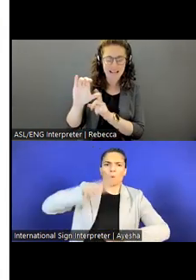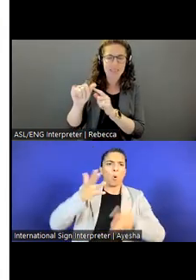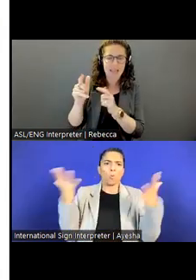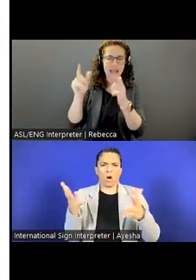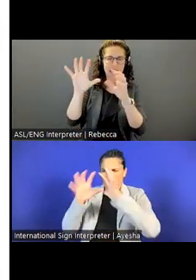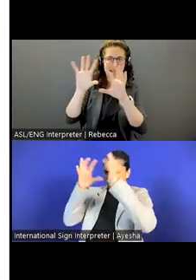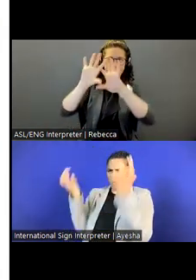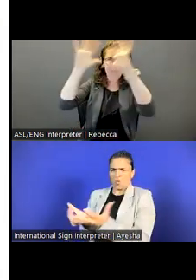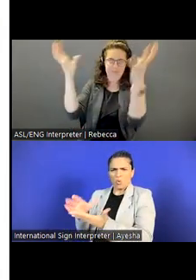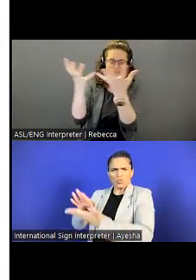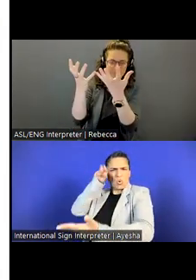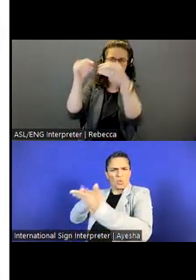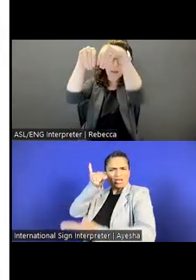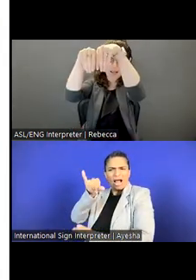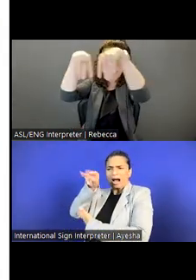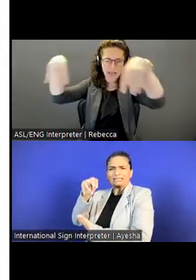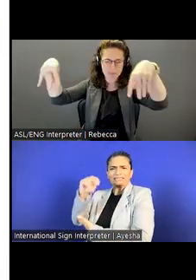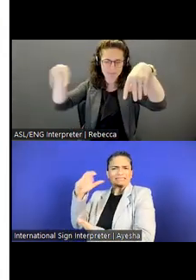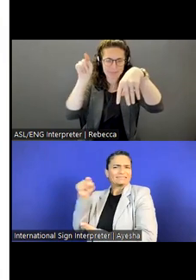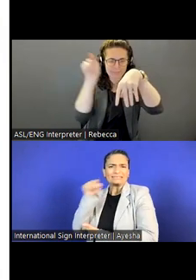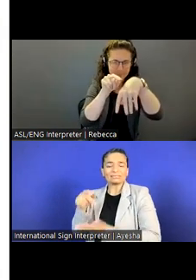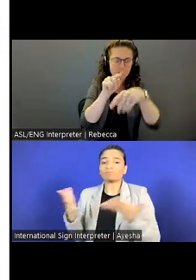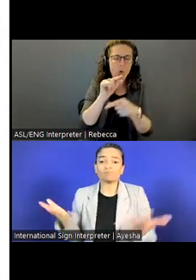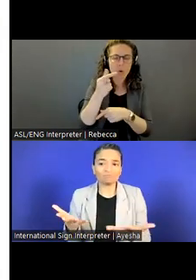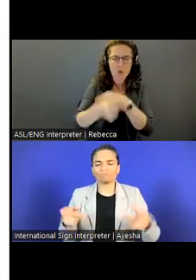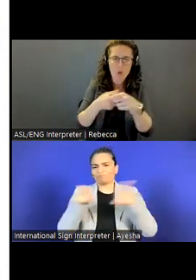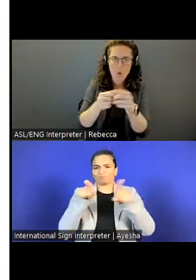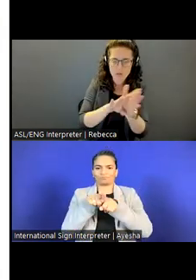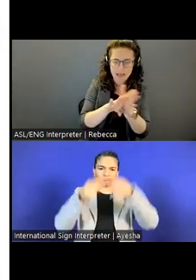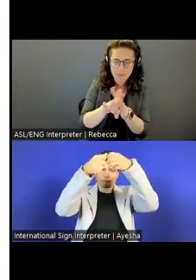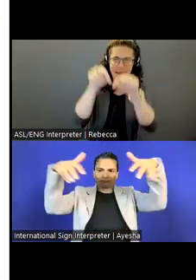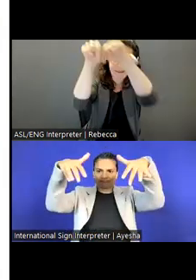We're a family that includes global development and exchange divisions.